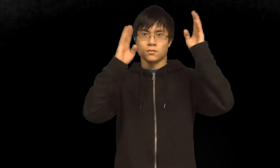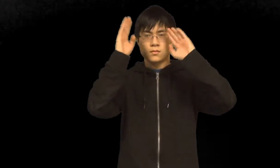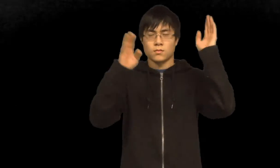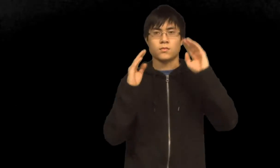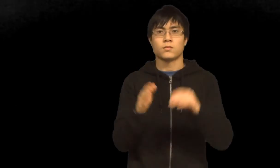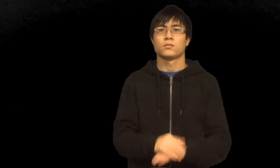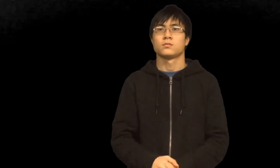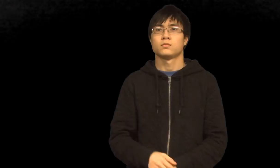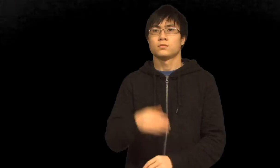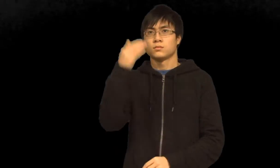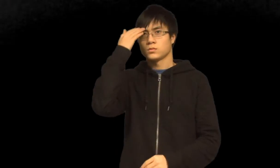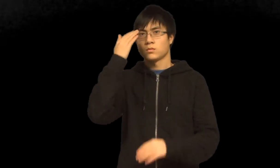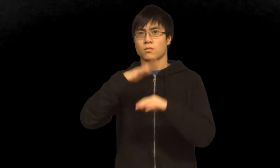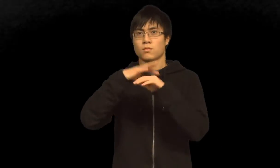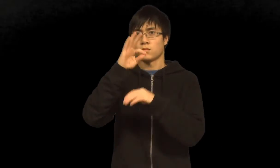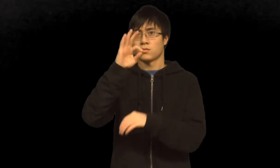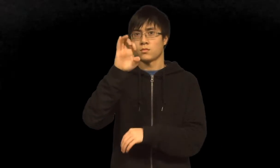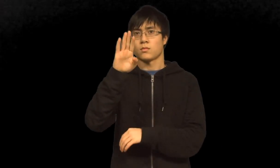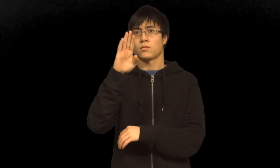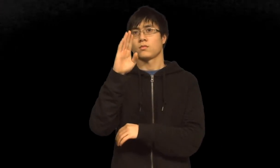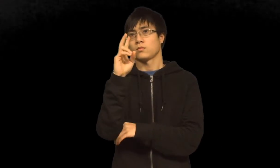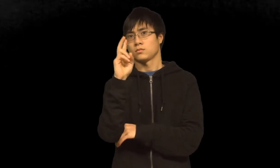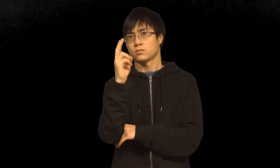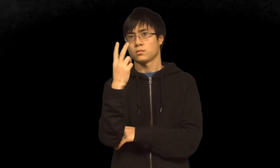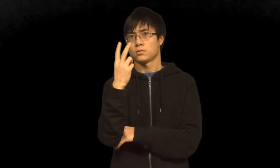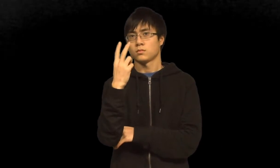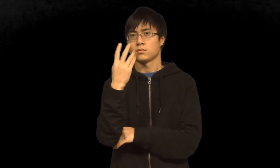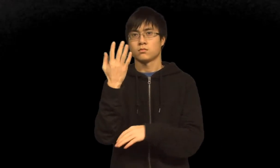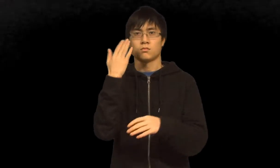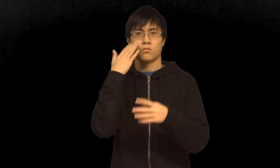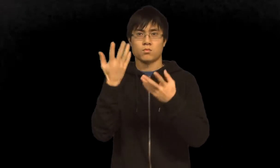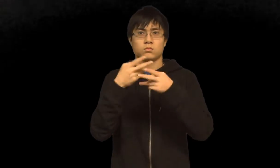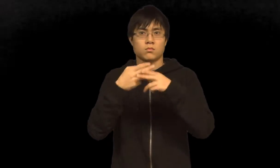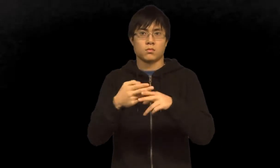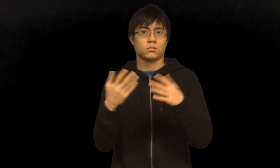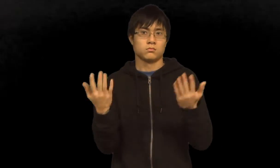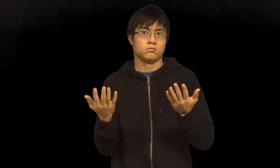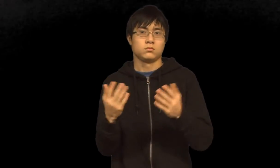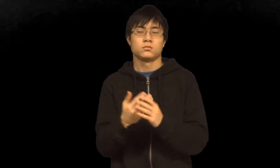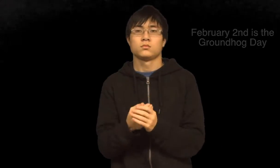Hello You know, on February 2nd. Do you know what it's called?